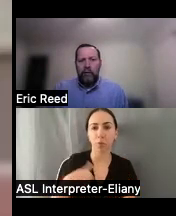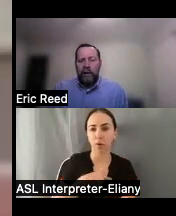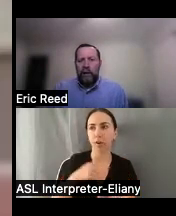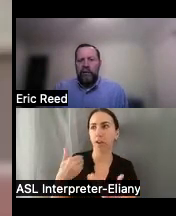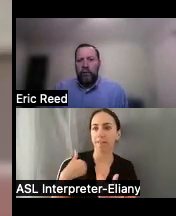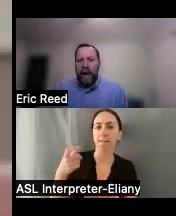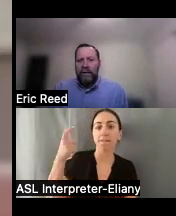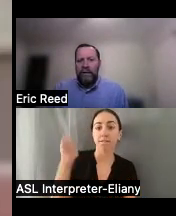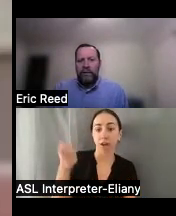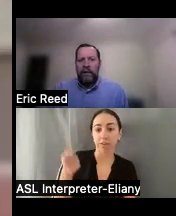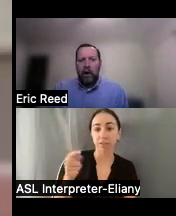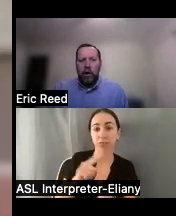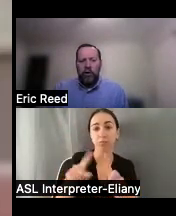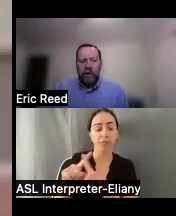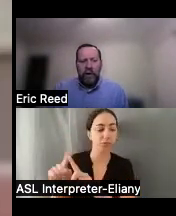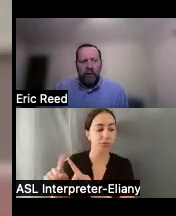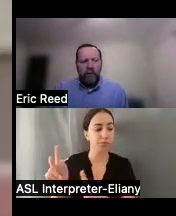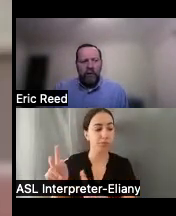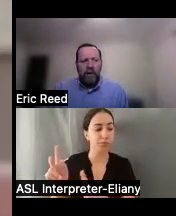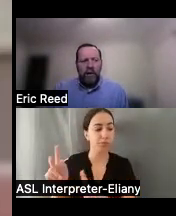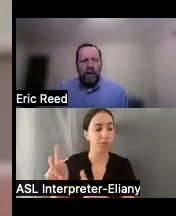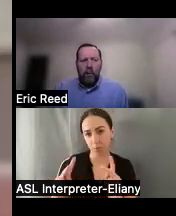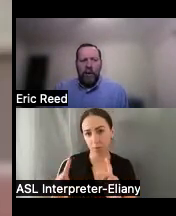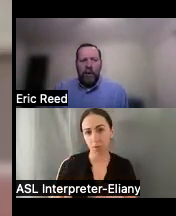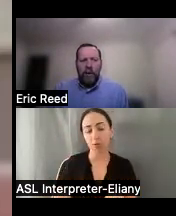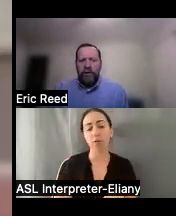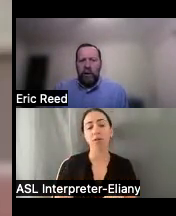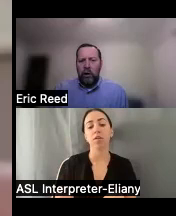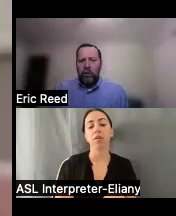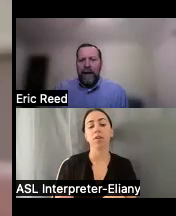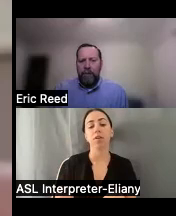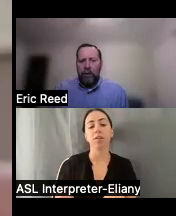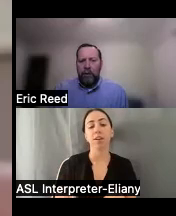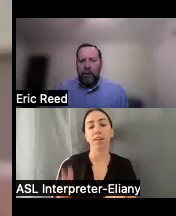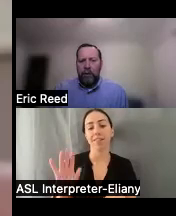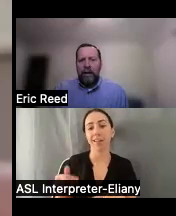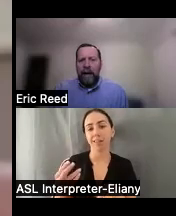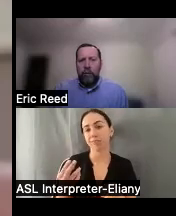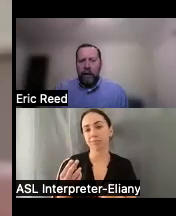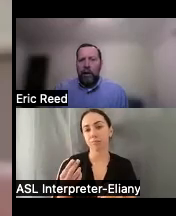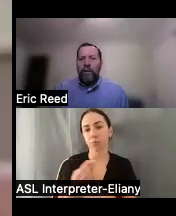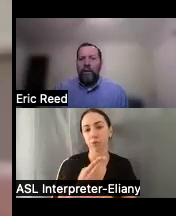through various grants over the years uh that we use as our loan capital and we loan that